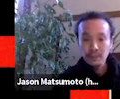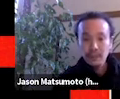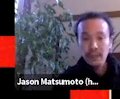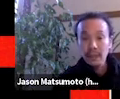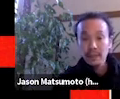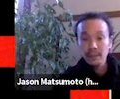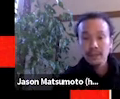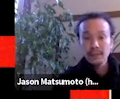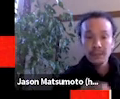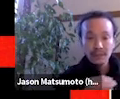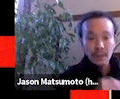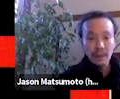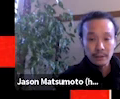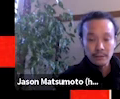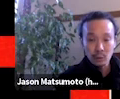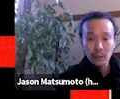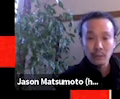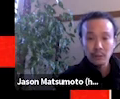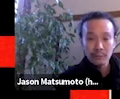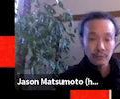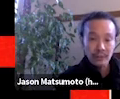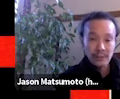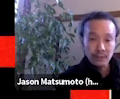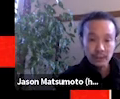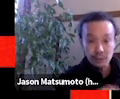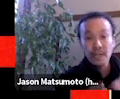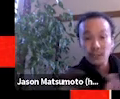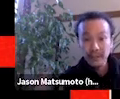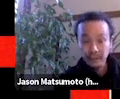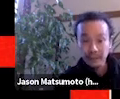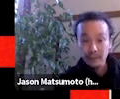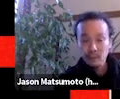and an accessibility audit for one local film festival in the Chicagoland area.